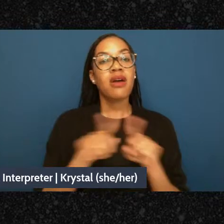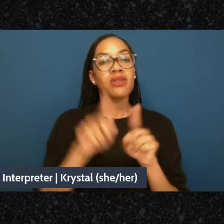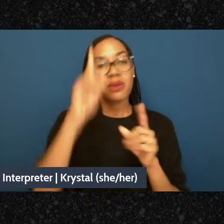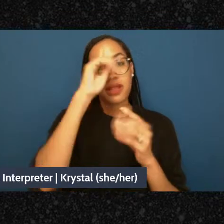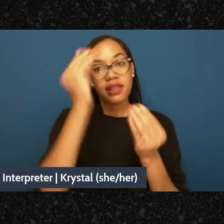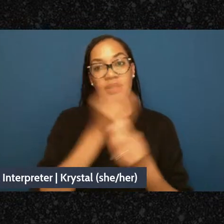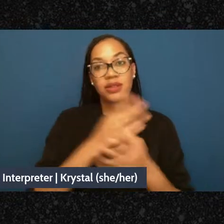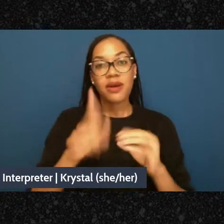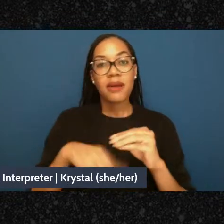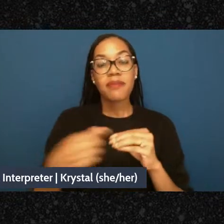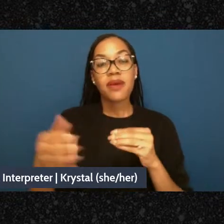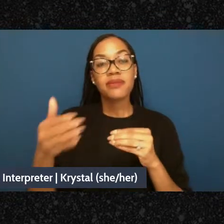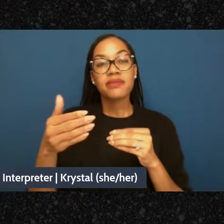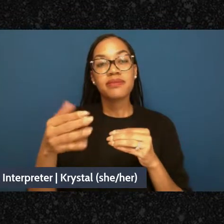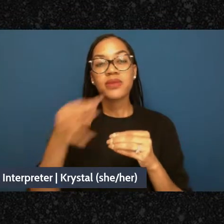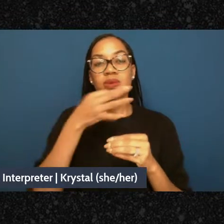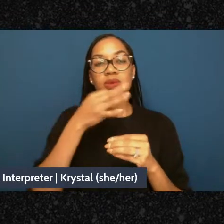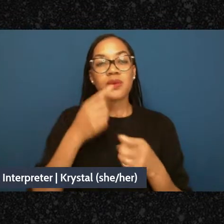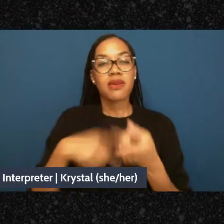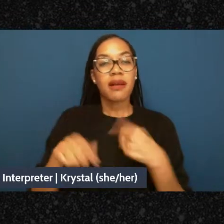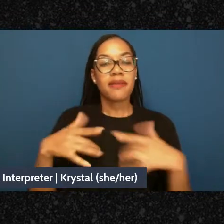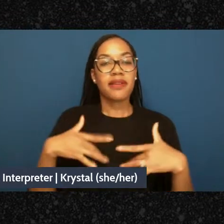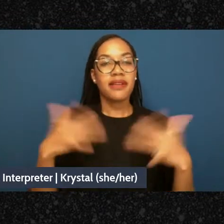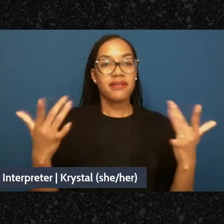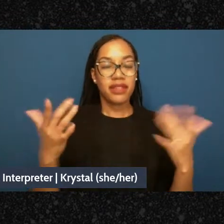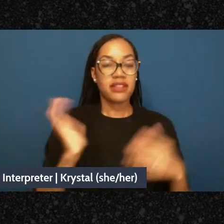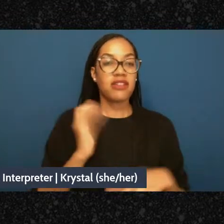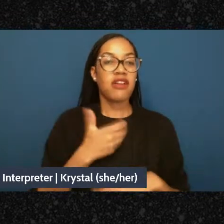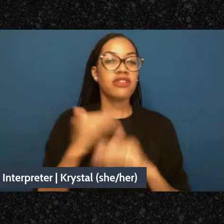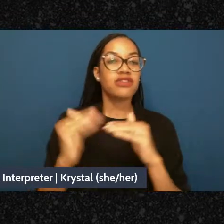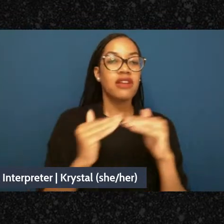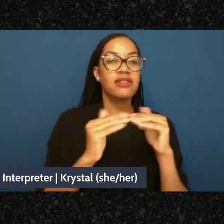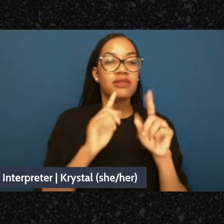Organizing Transformative Justice Responses to Gender-Based Violence